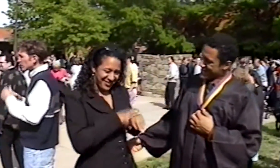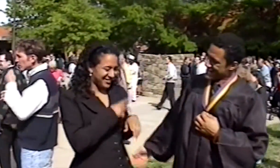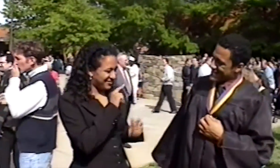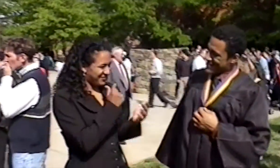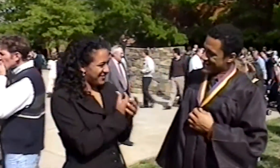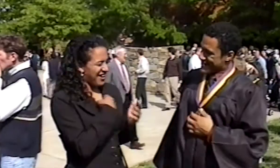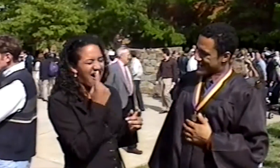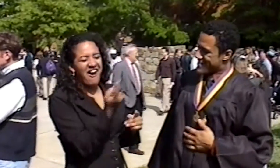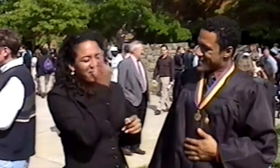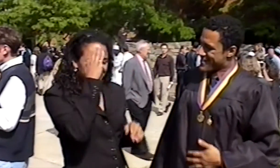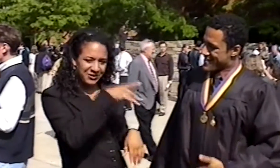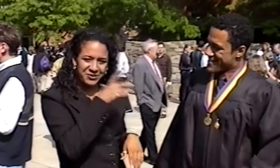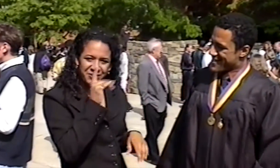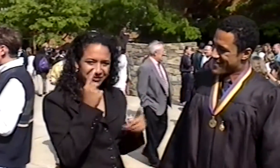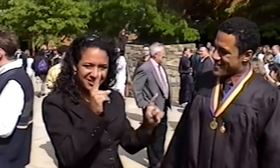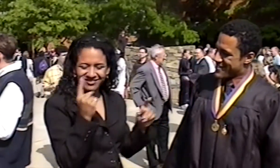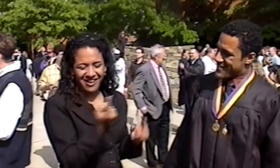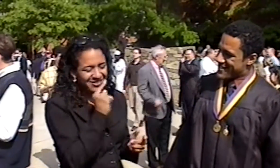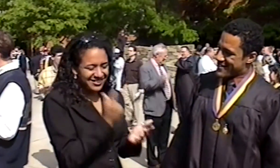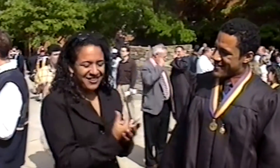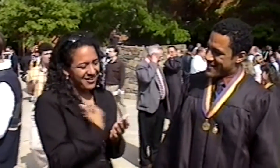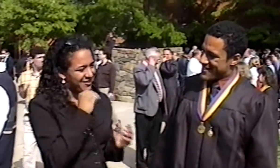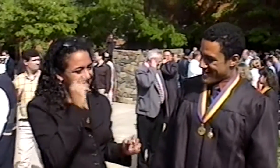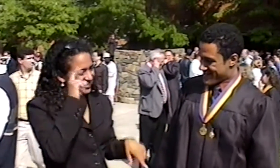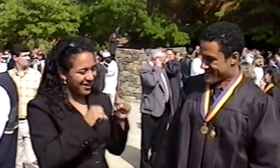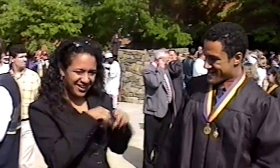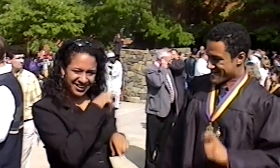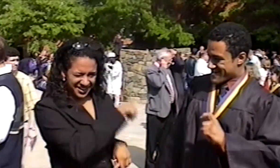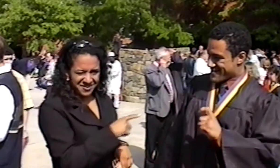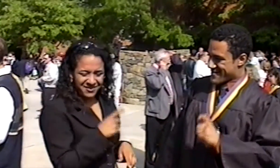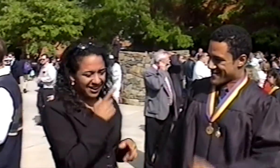Of course I am proud of him.... I always knew he would be successful and graduate. I never had doubt in him.